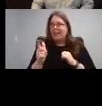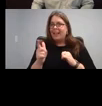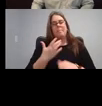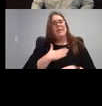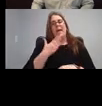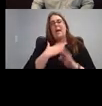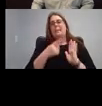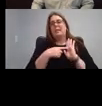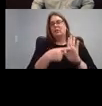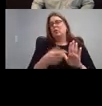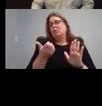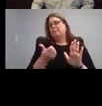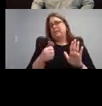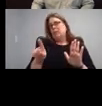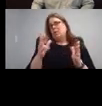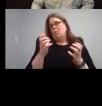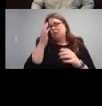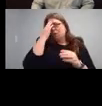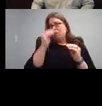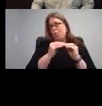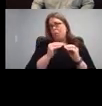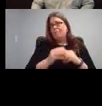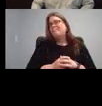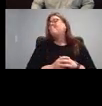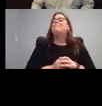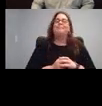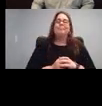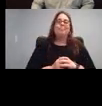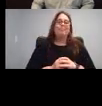who wants to know. Ok so,